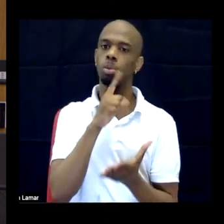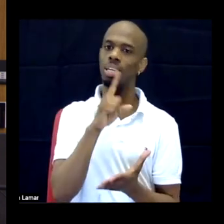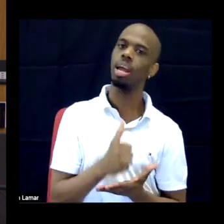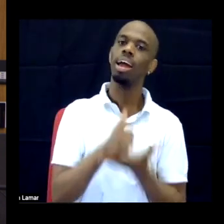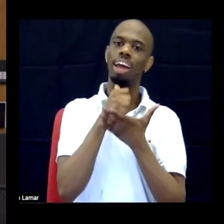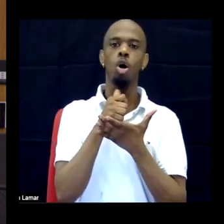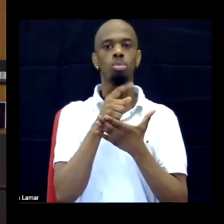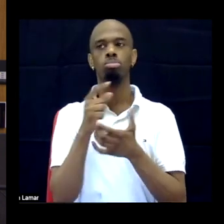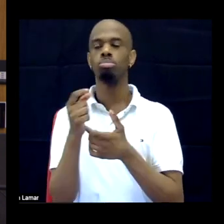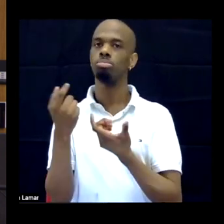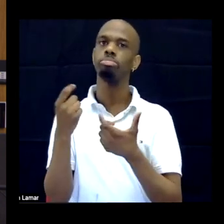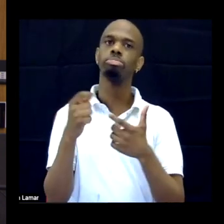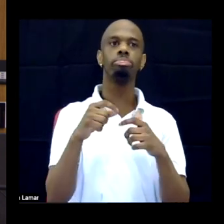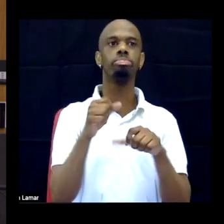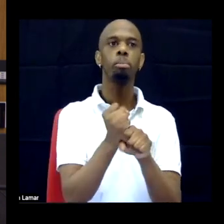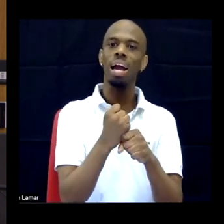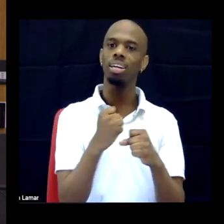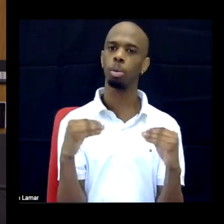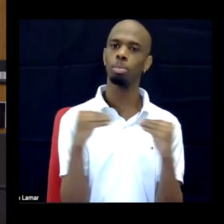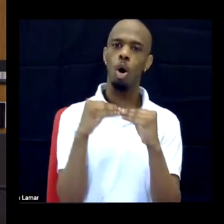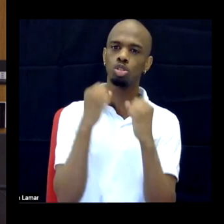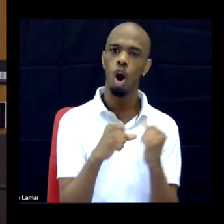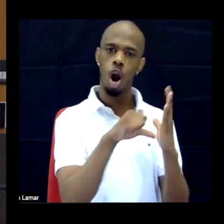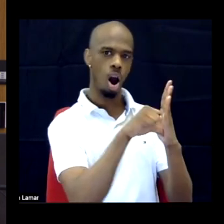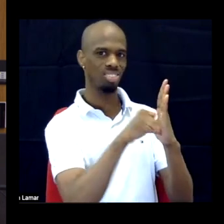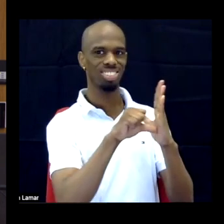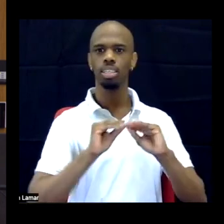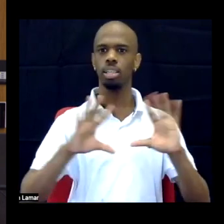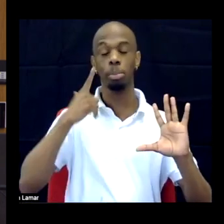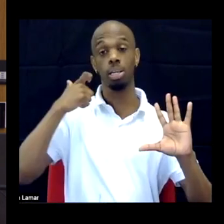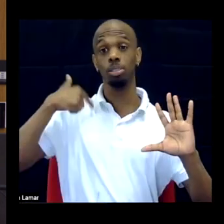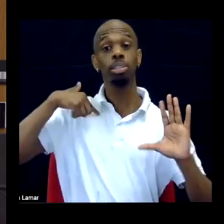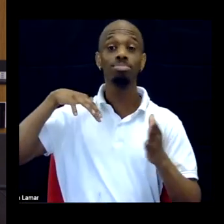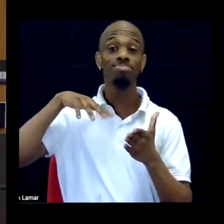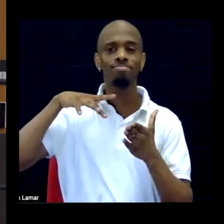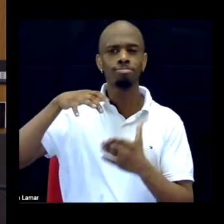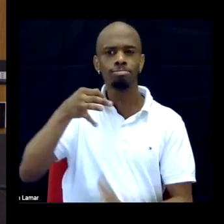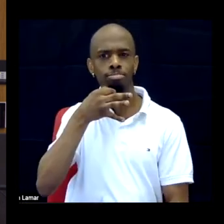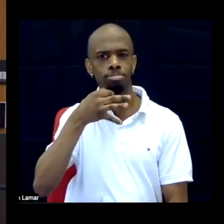rather than making it feel just like a history. Because I'm not a historian. I think some historians are, like, what is this?